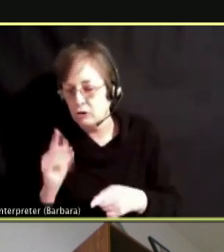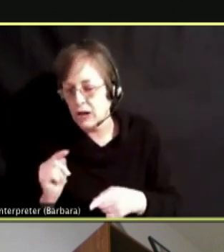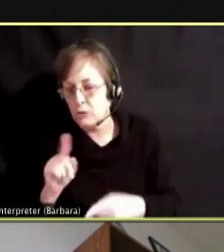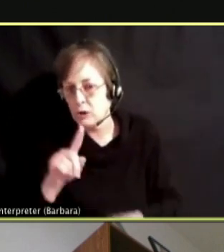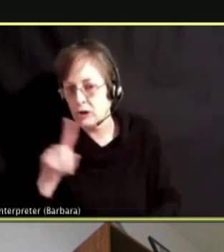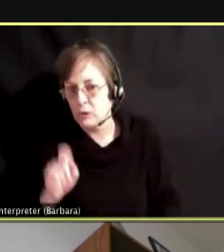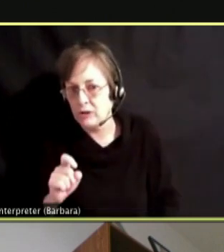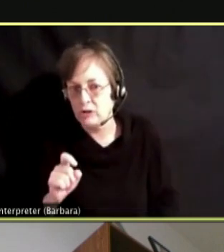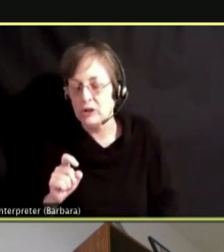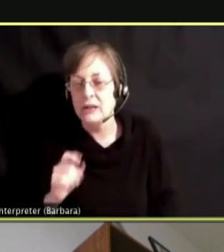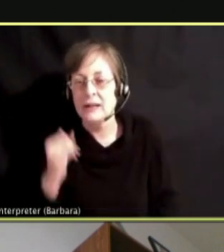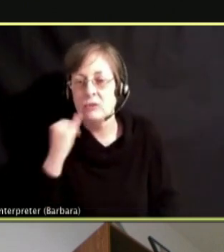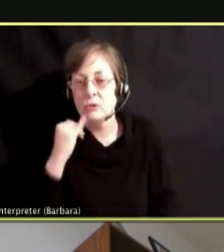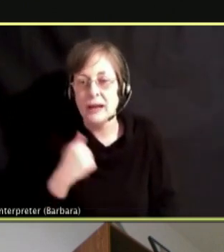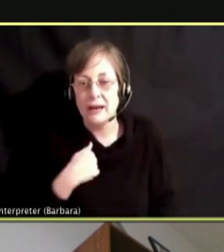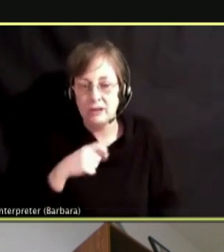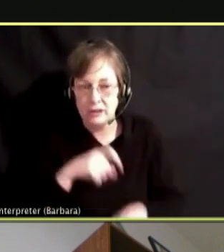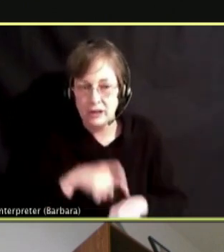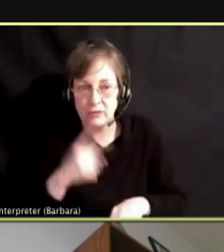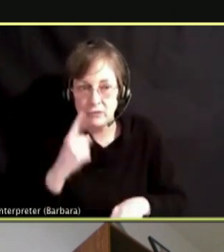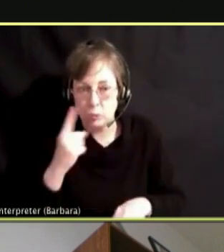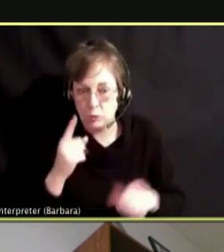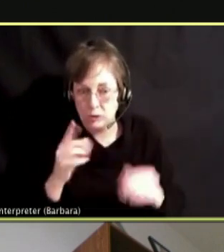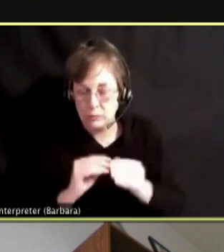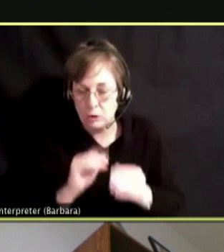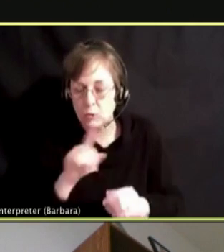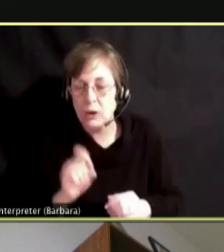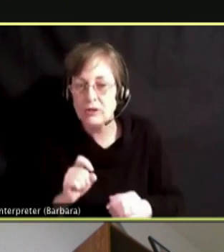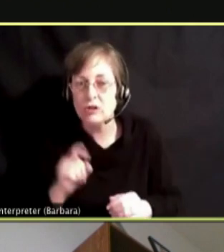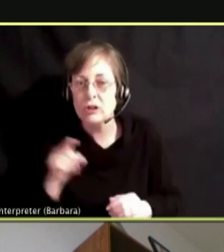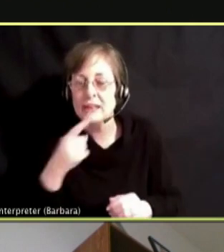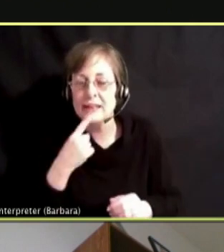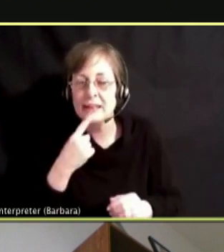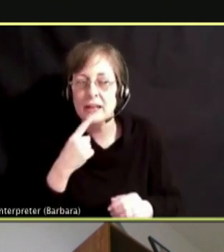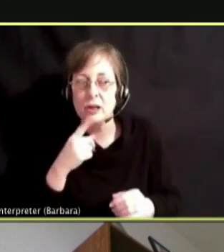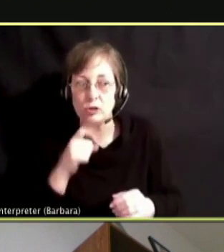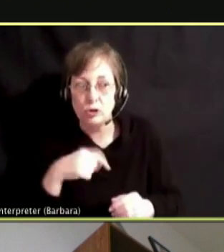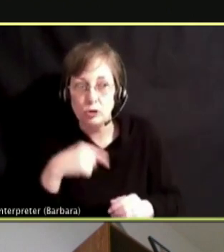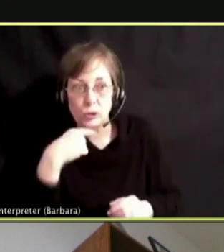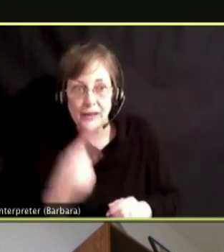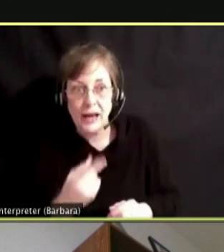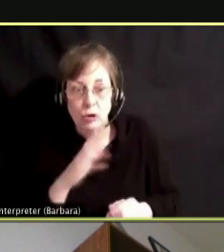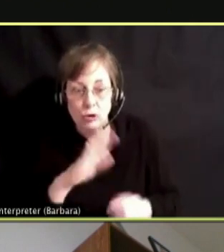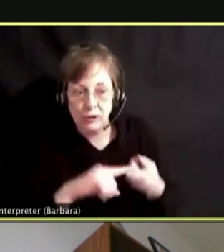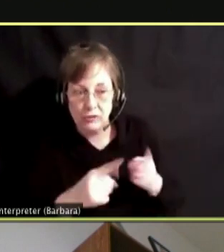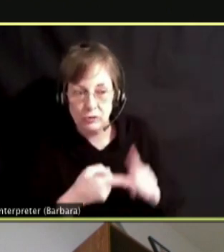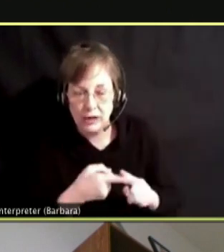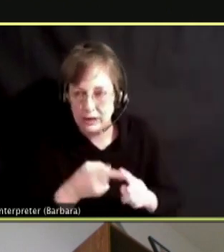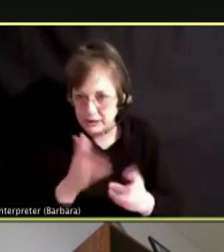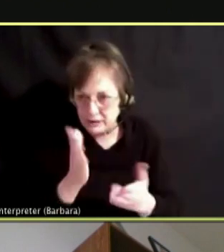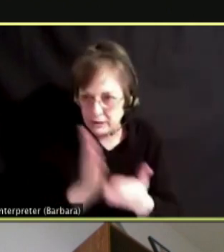IF WE HAVE TIME FOR ONE MORE. IS ABOUT SHOULD YOU TELL YOUR FRIEND TO STOP VAPING AND GET THEM HELP EVEN IF IT ENDS YOUR